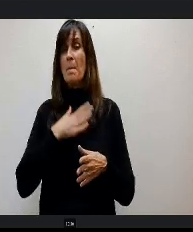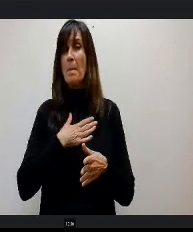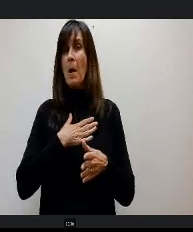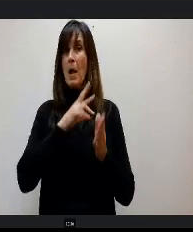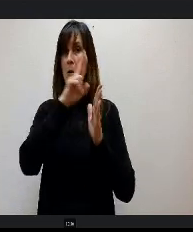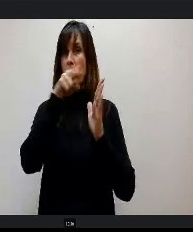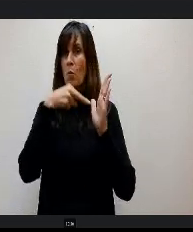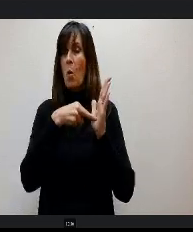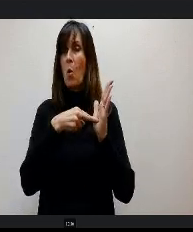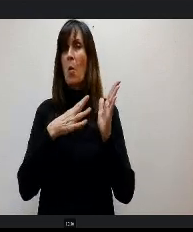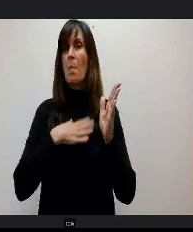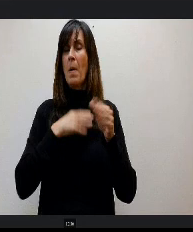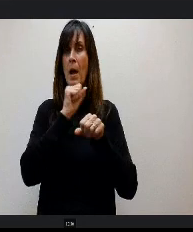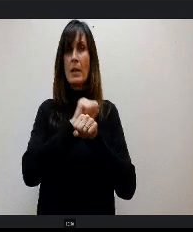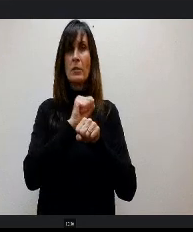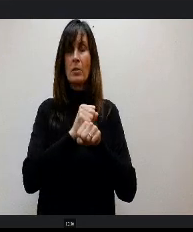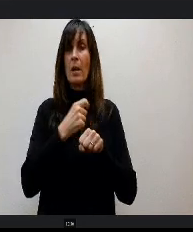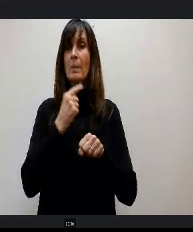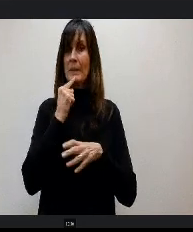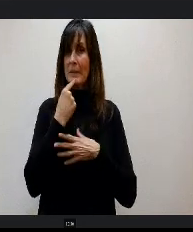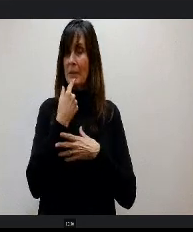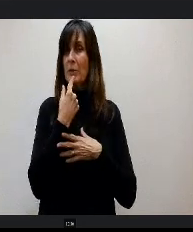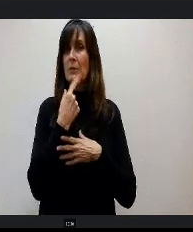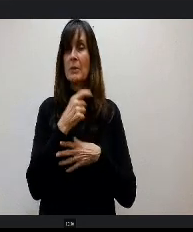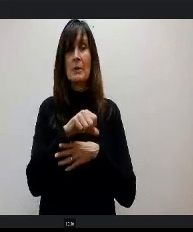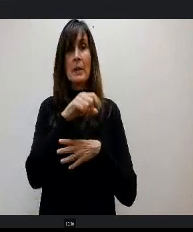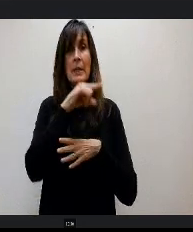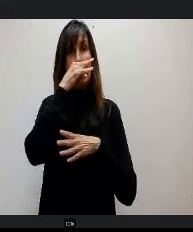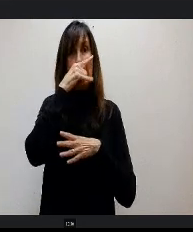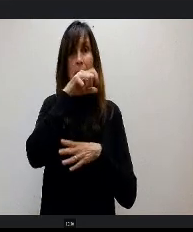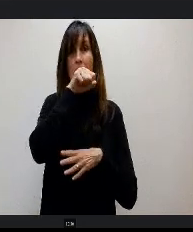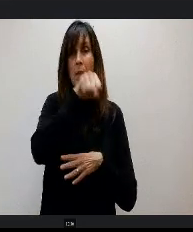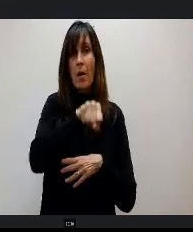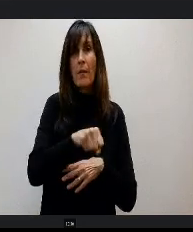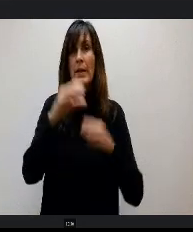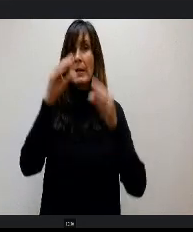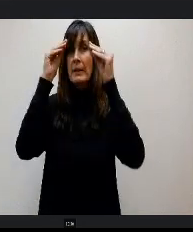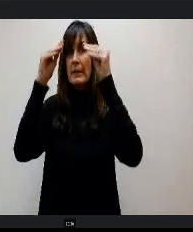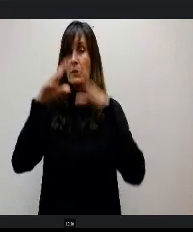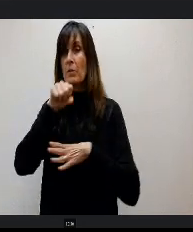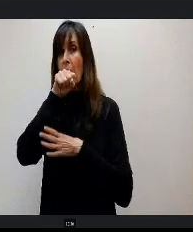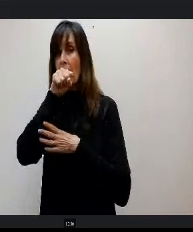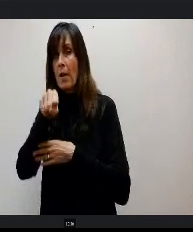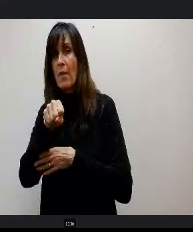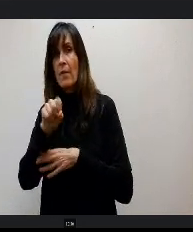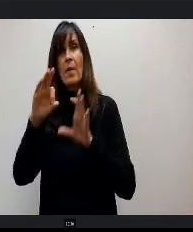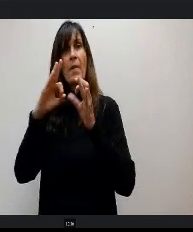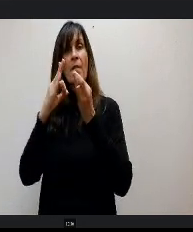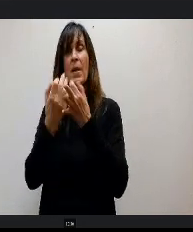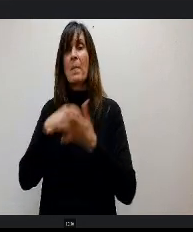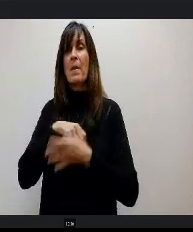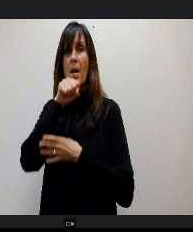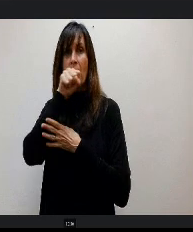I love kids, I love teachers, and I love families. I'm a people person. I am